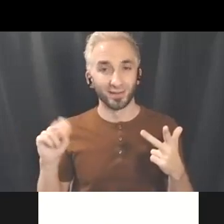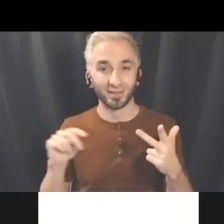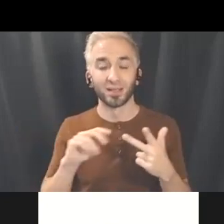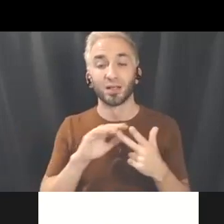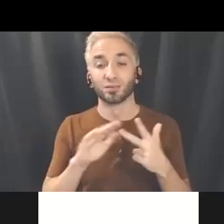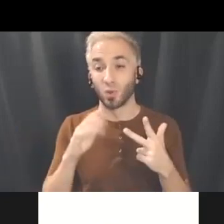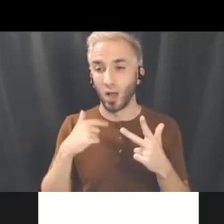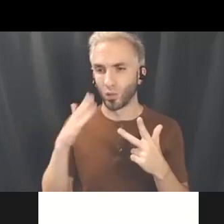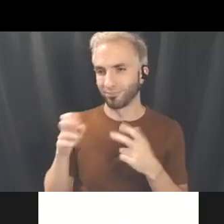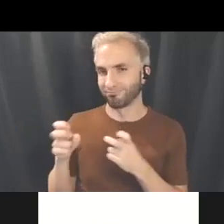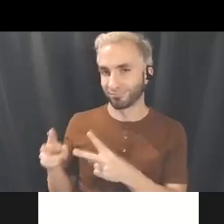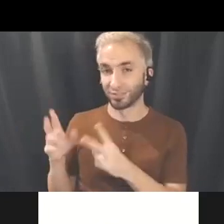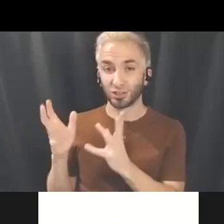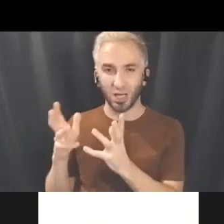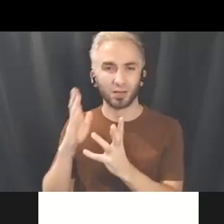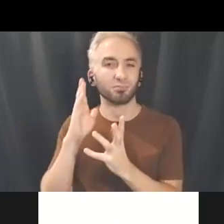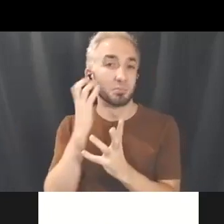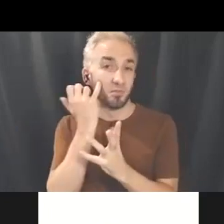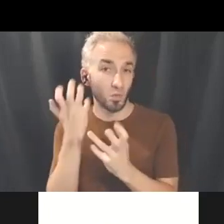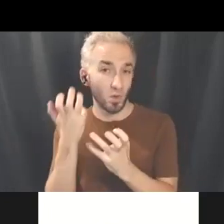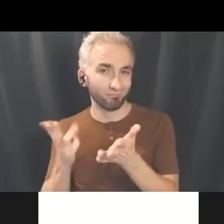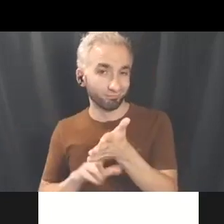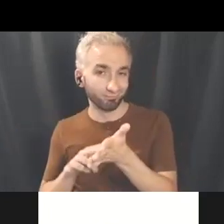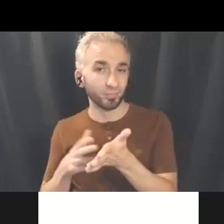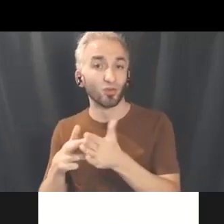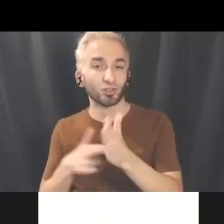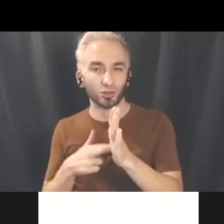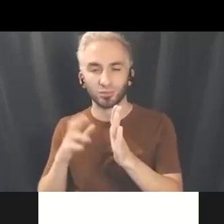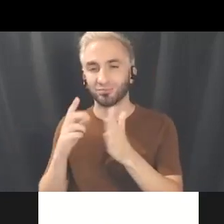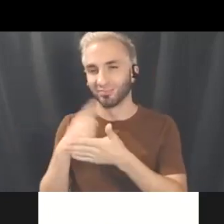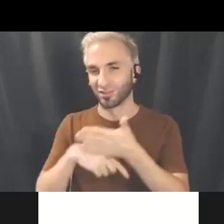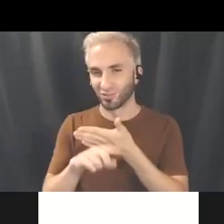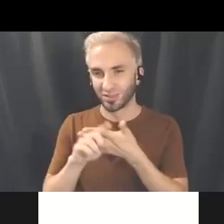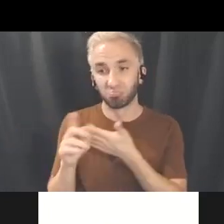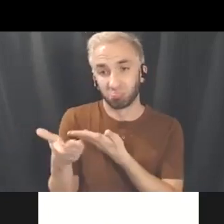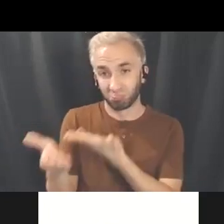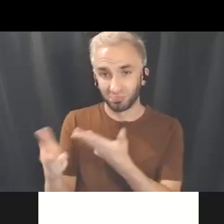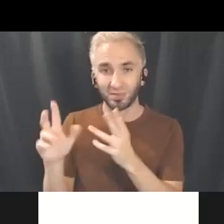It'll be on the 21st which is next week and we would love to have you join us again.